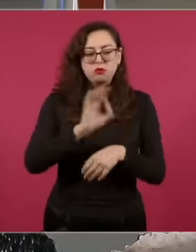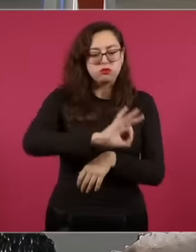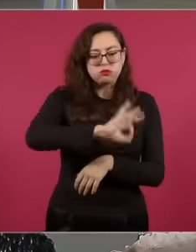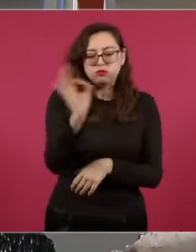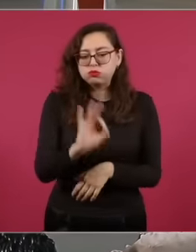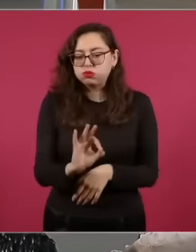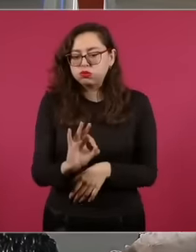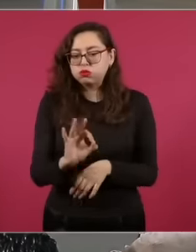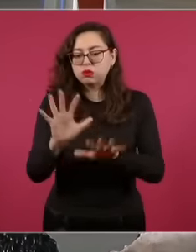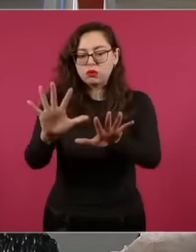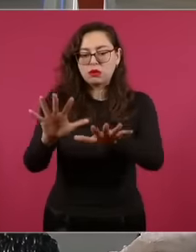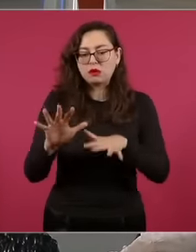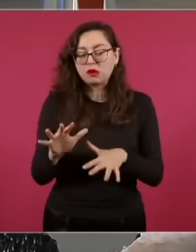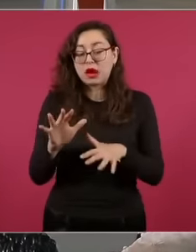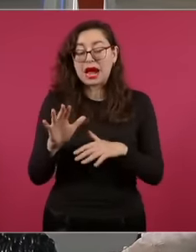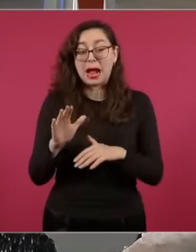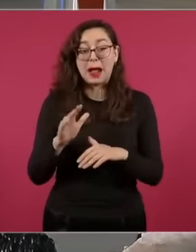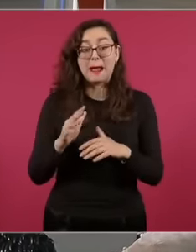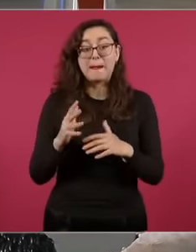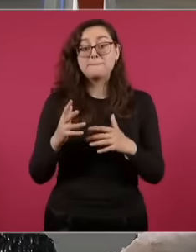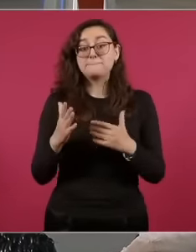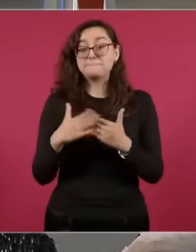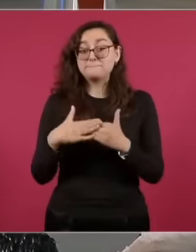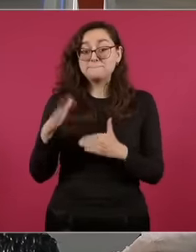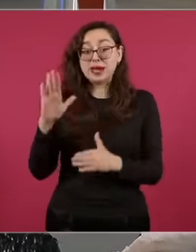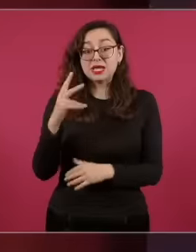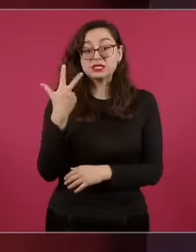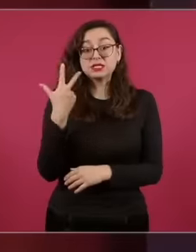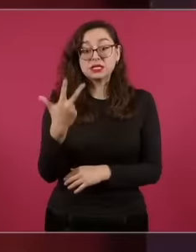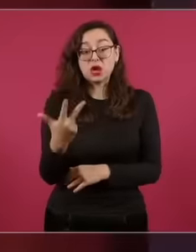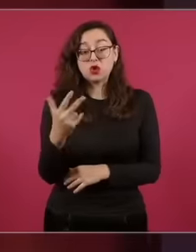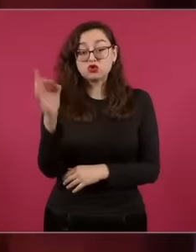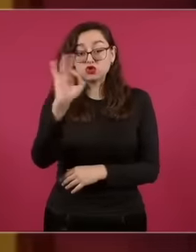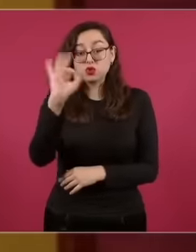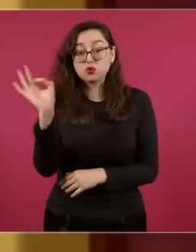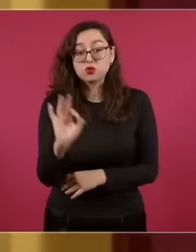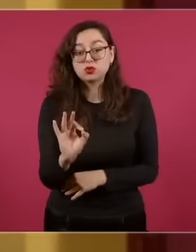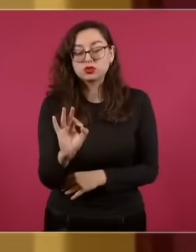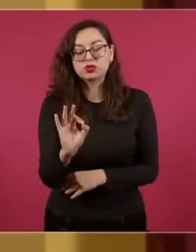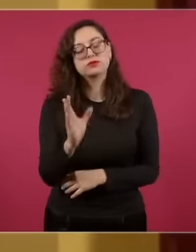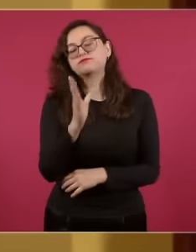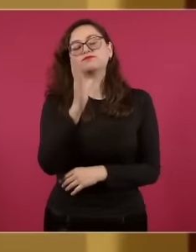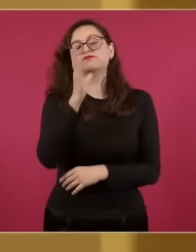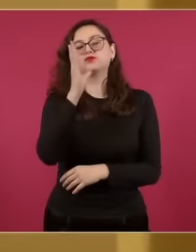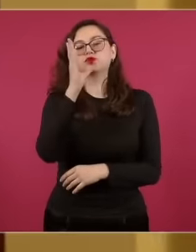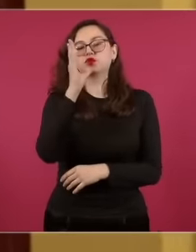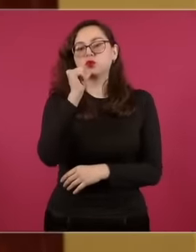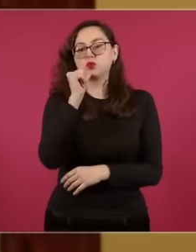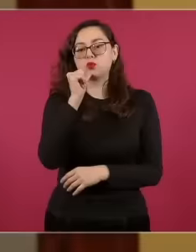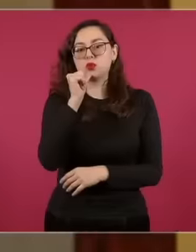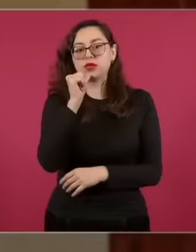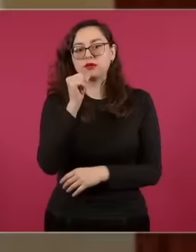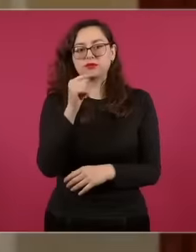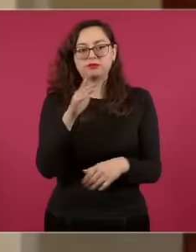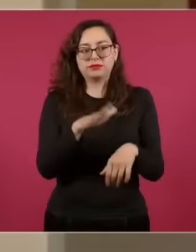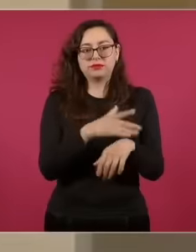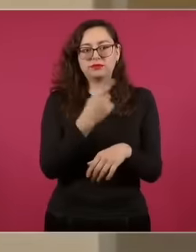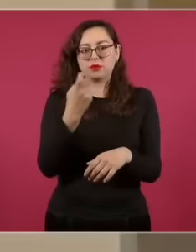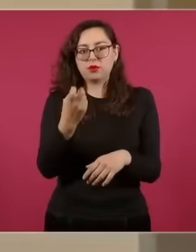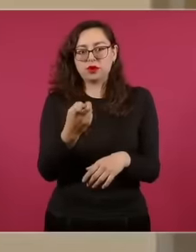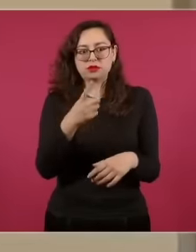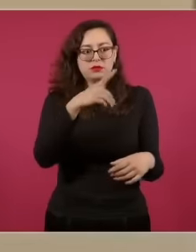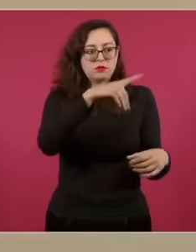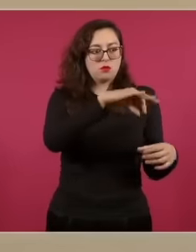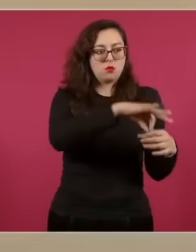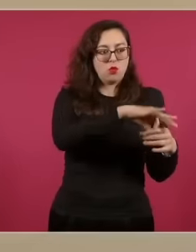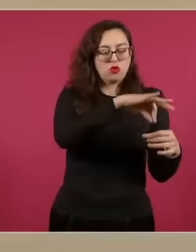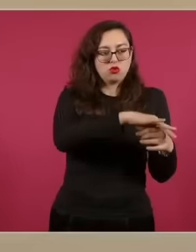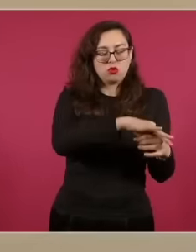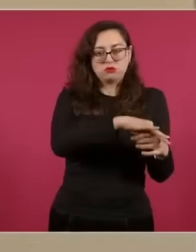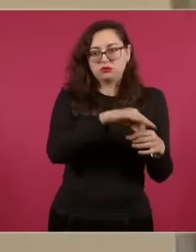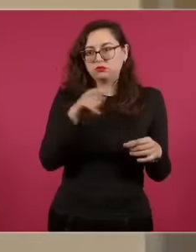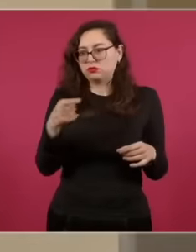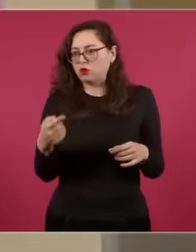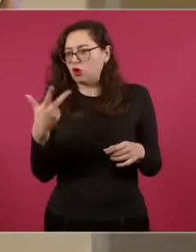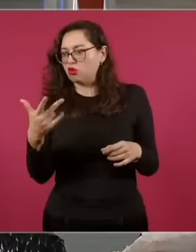chamber that exceeds by eight points the percentage that your vote obtained at the polls, not the